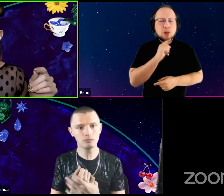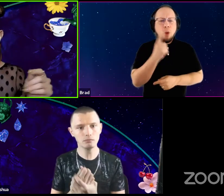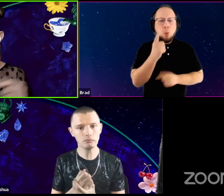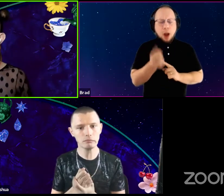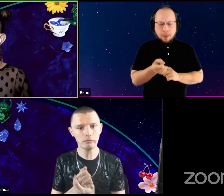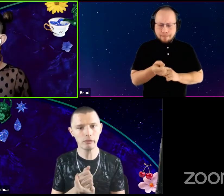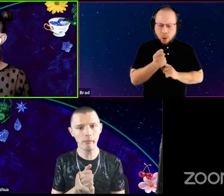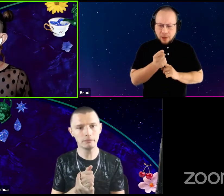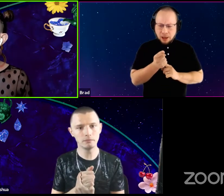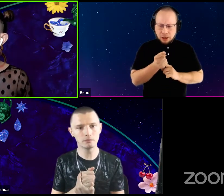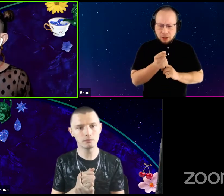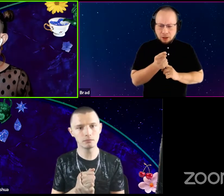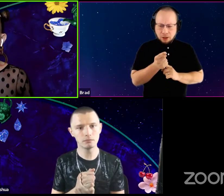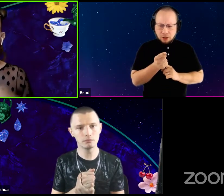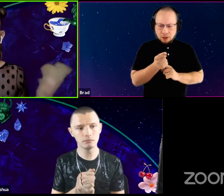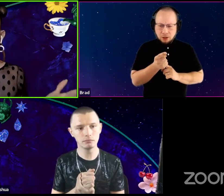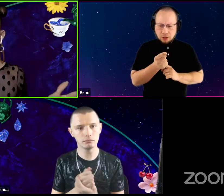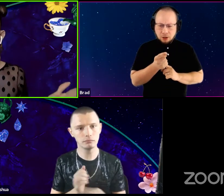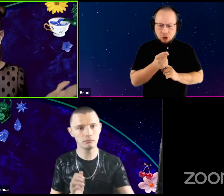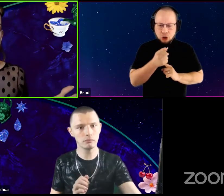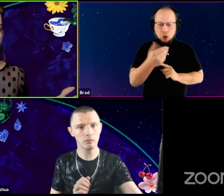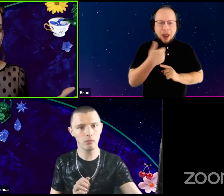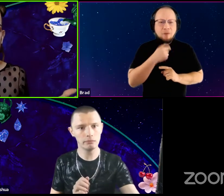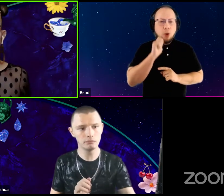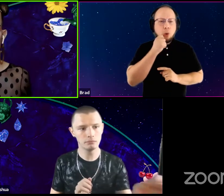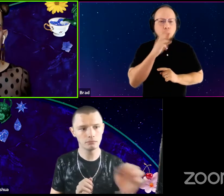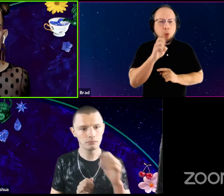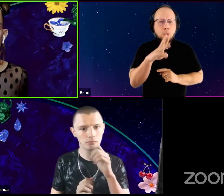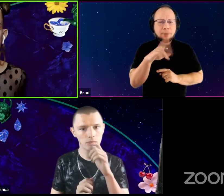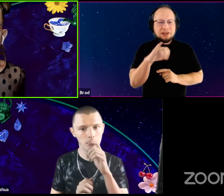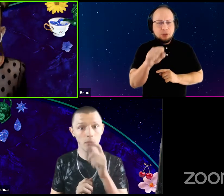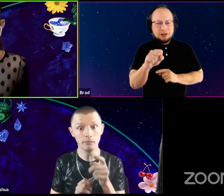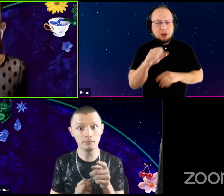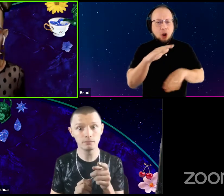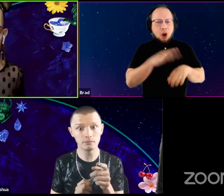you have this really cool web series on DPAN, which is